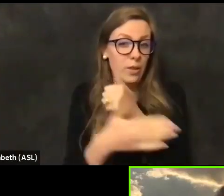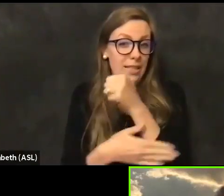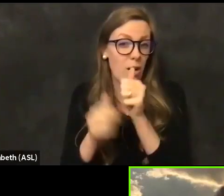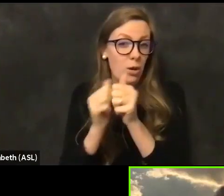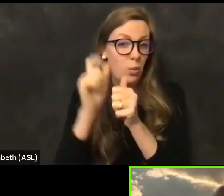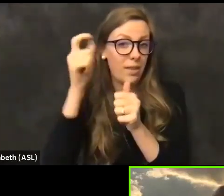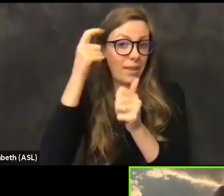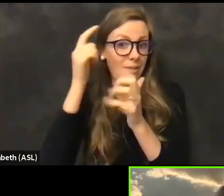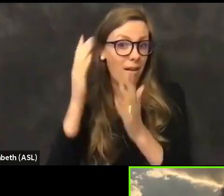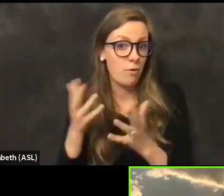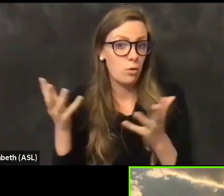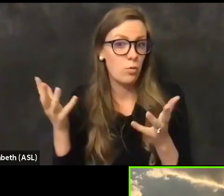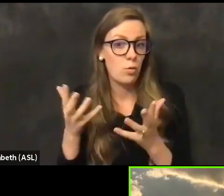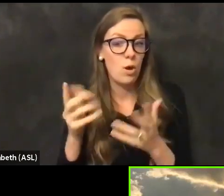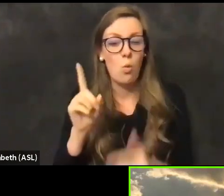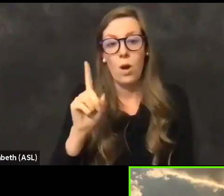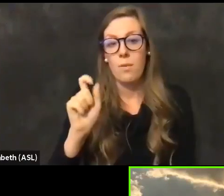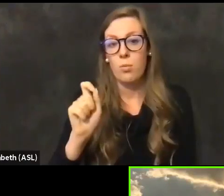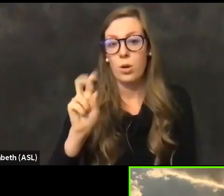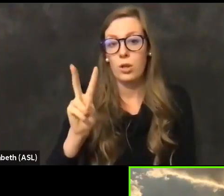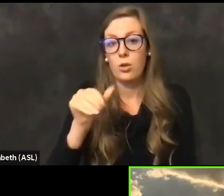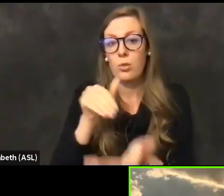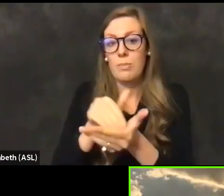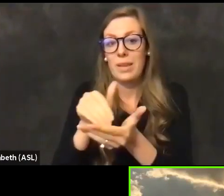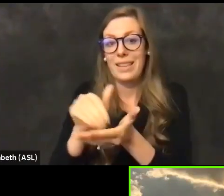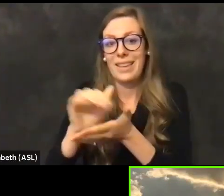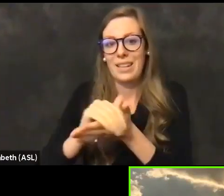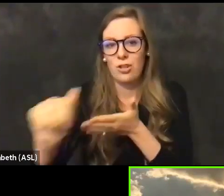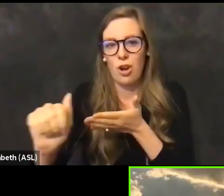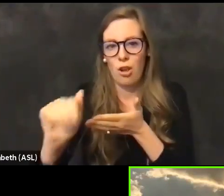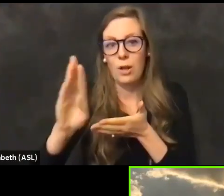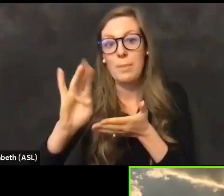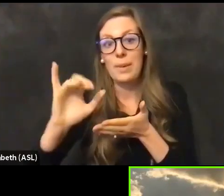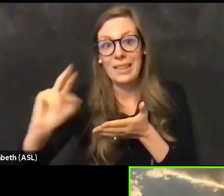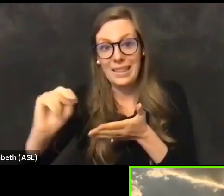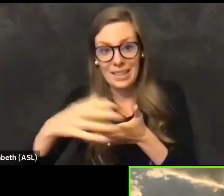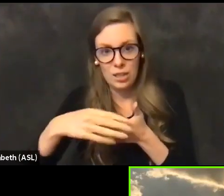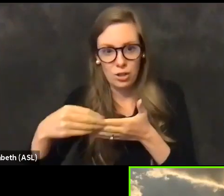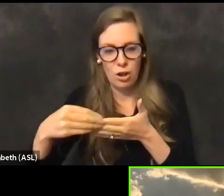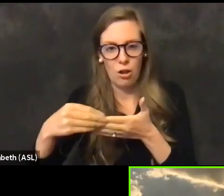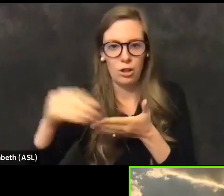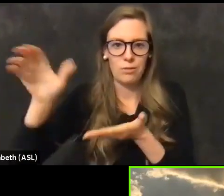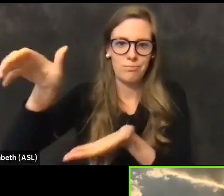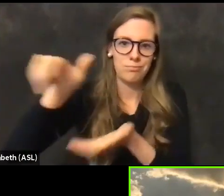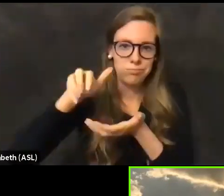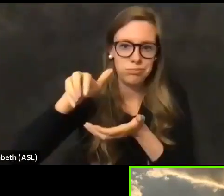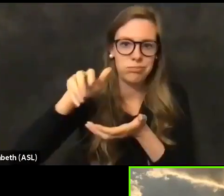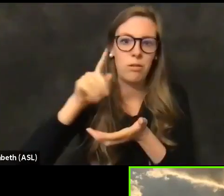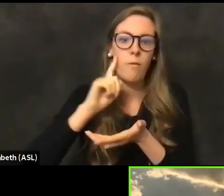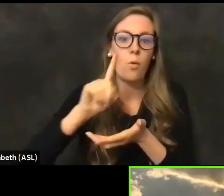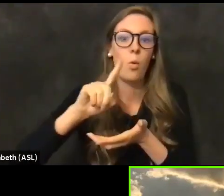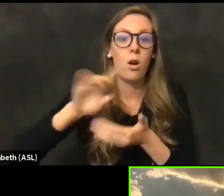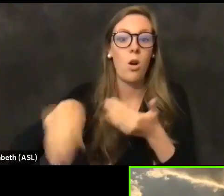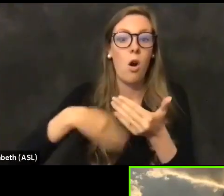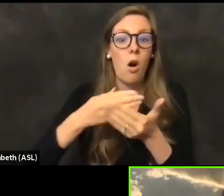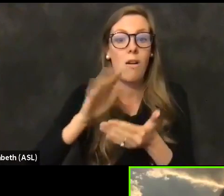which was a one point two dollars billion allocation to all 58 counties. That number will equate to about seventeen